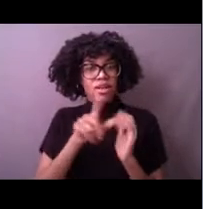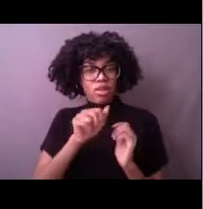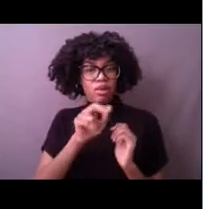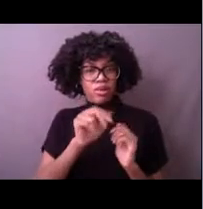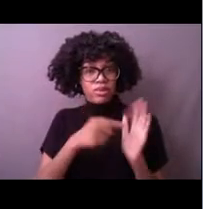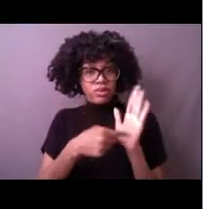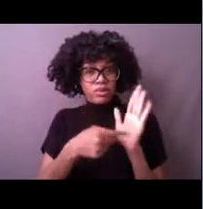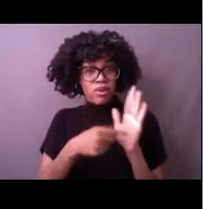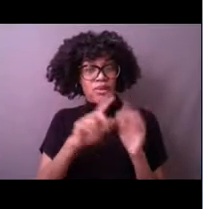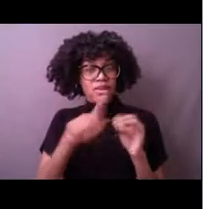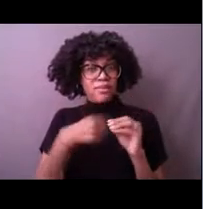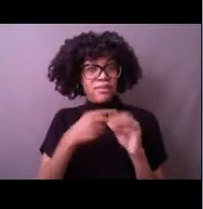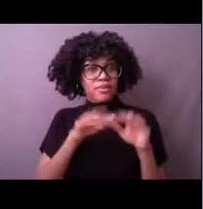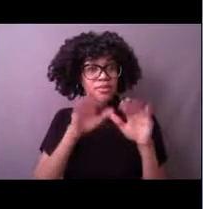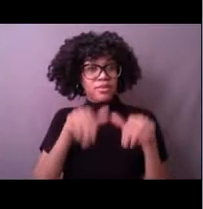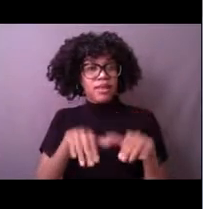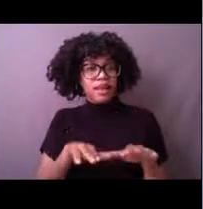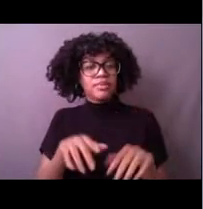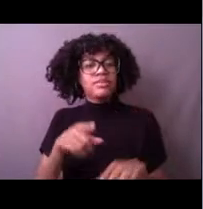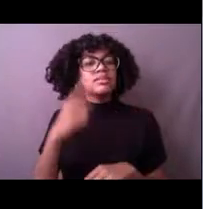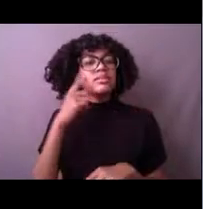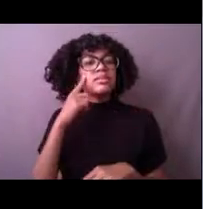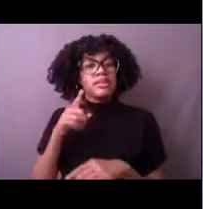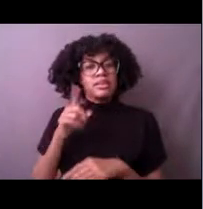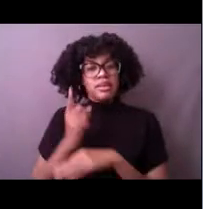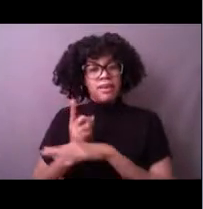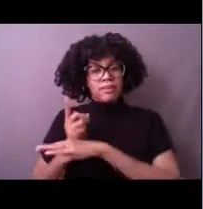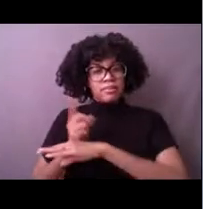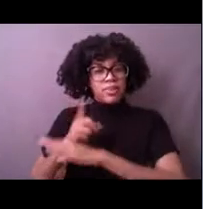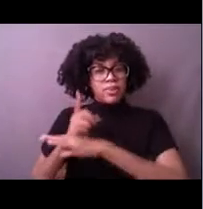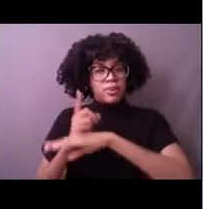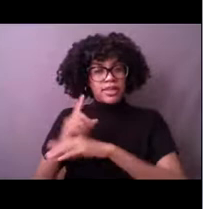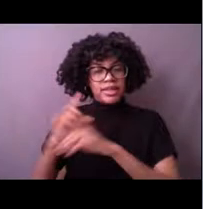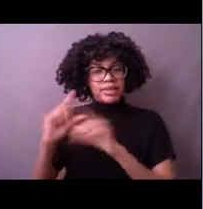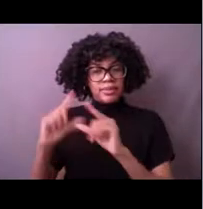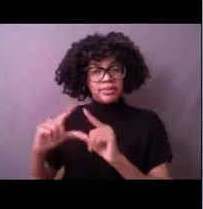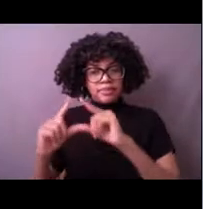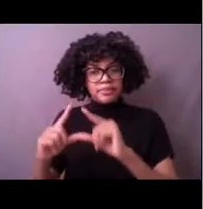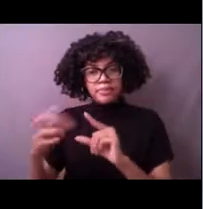What do we think that the tsunami buoy is looking for? Anybody have an idea?